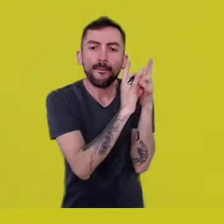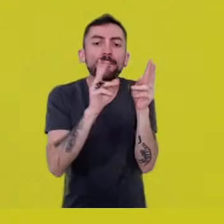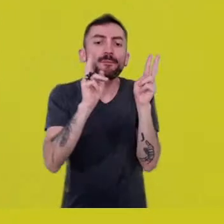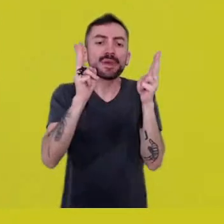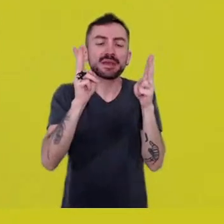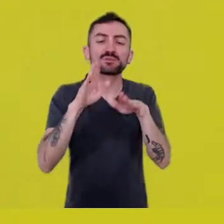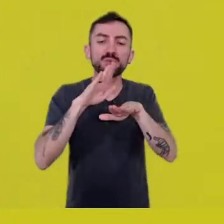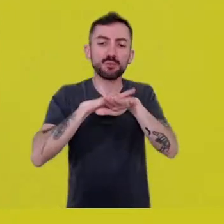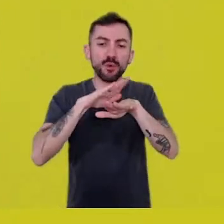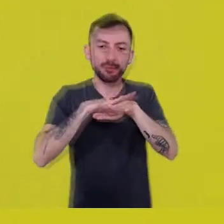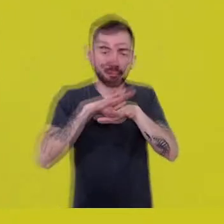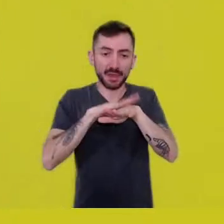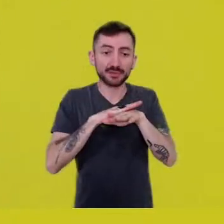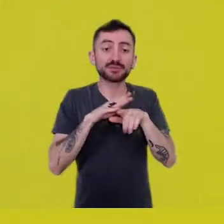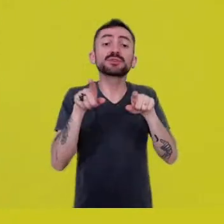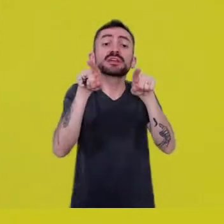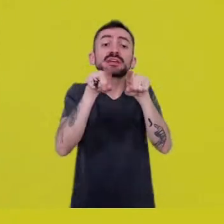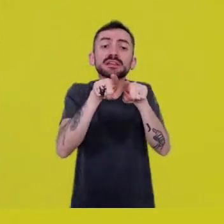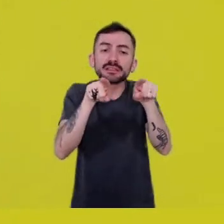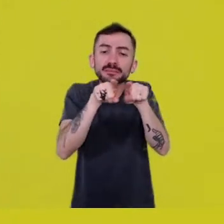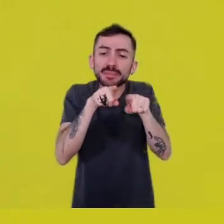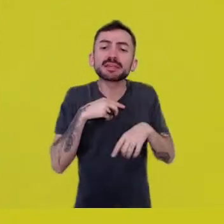and experincing a flow of energy